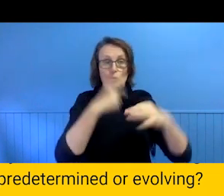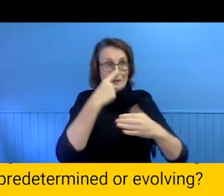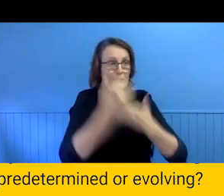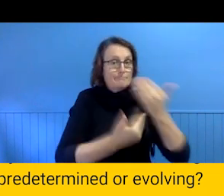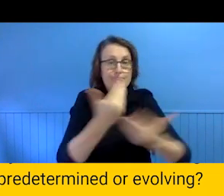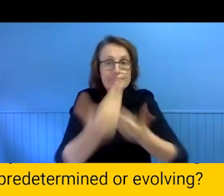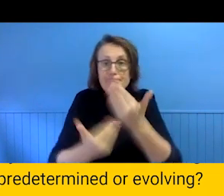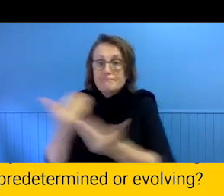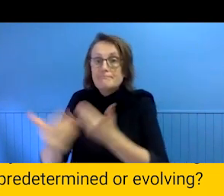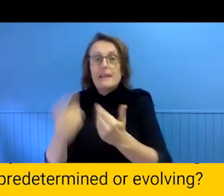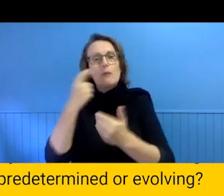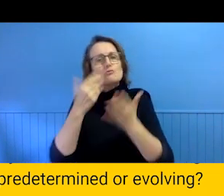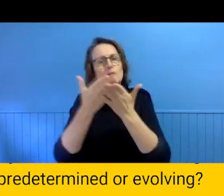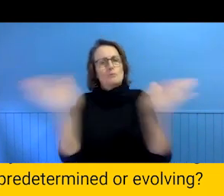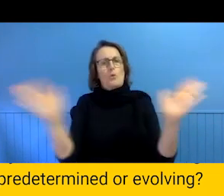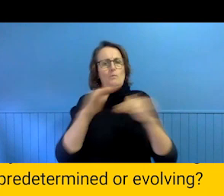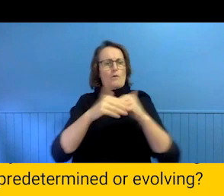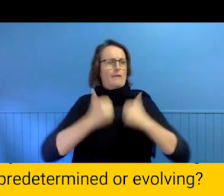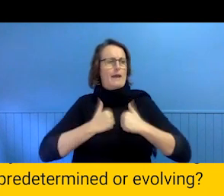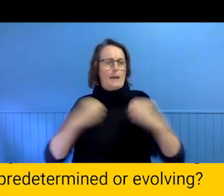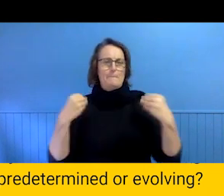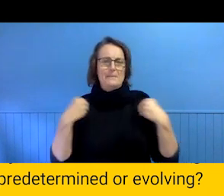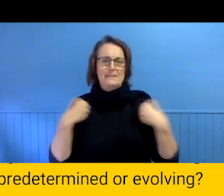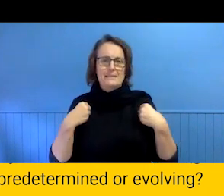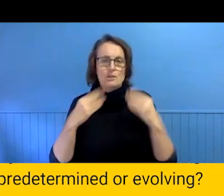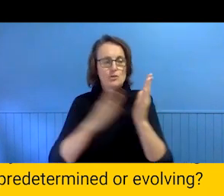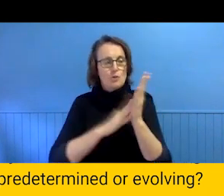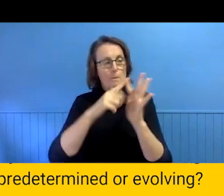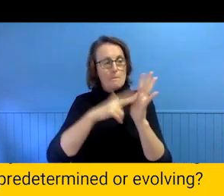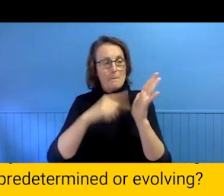company works. Our mentes can come to board meetings or read strategic